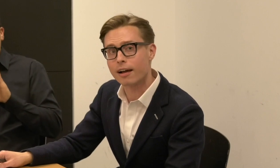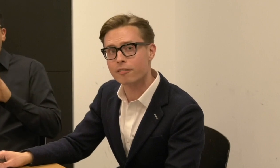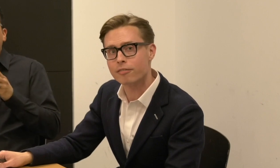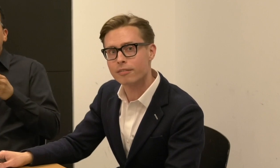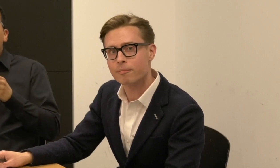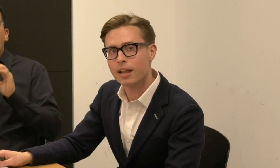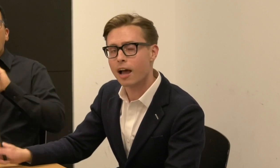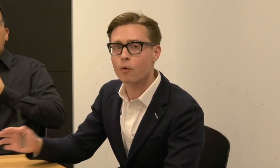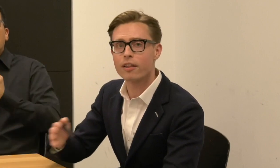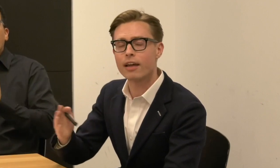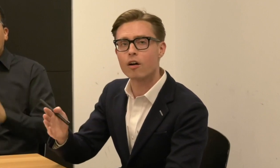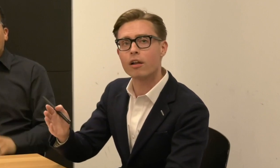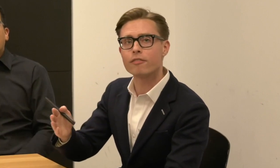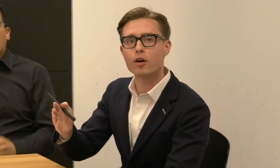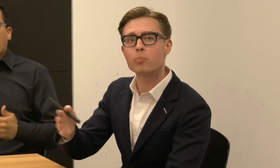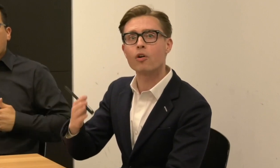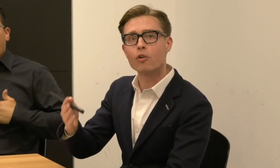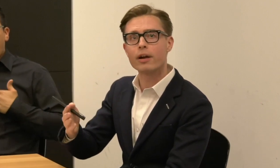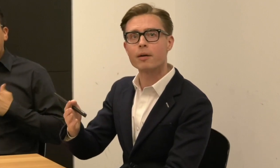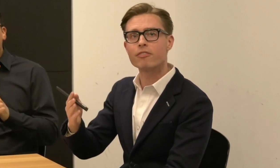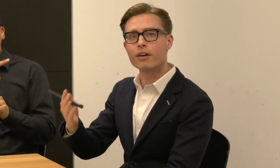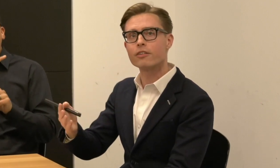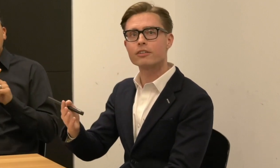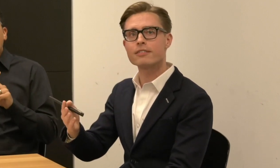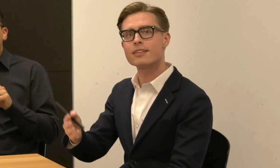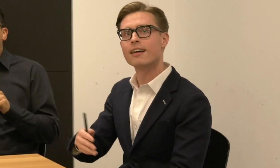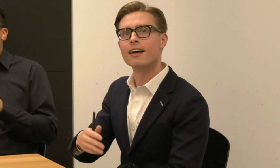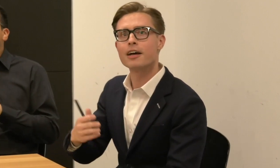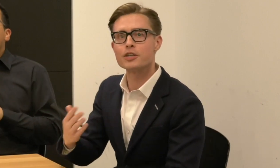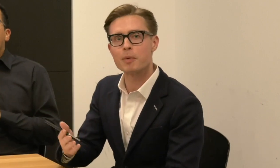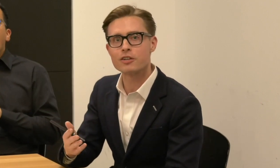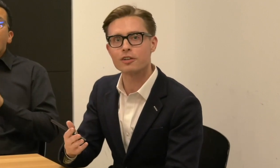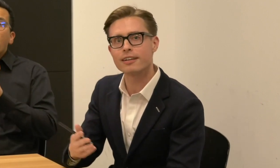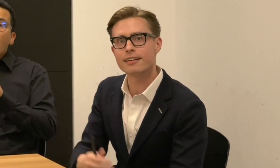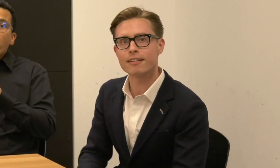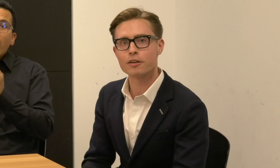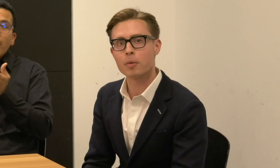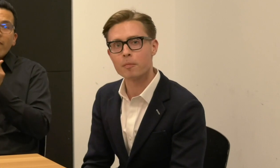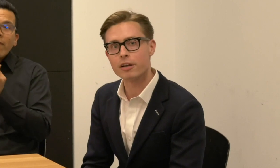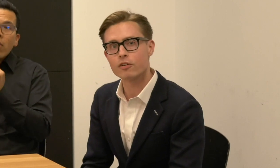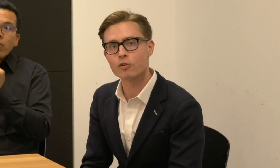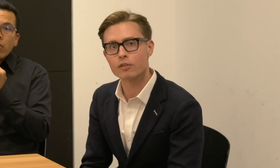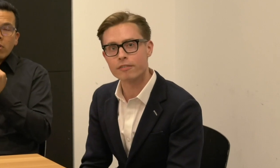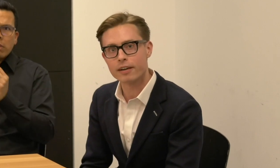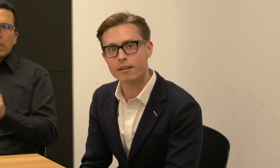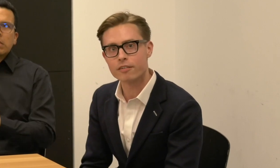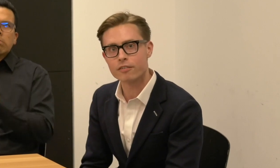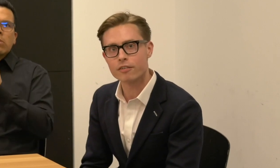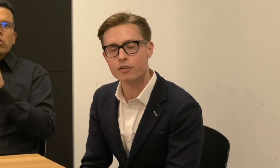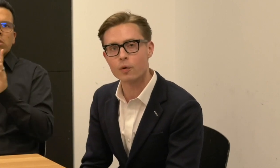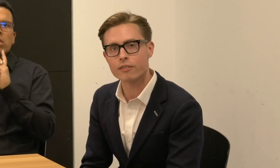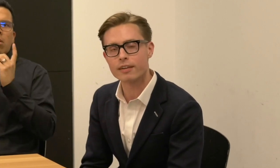I want to thank all of our program funders especially the Department of Cultural Affairs,